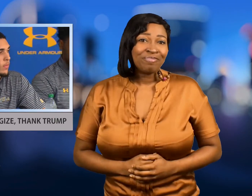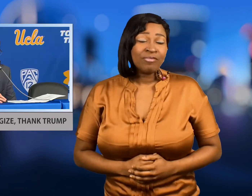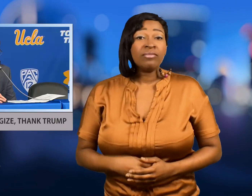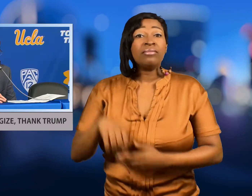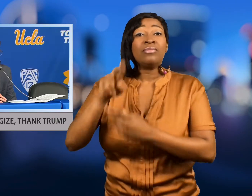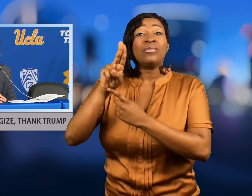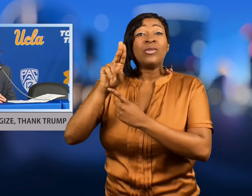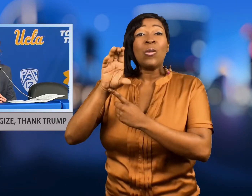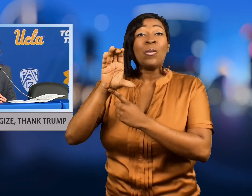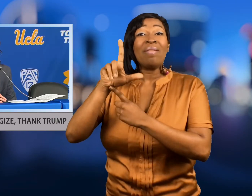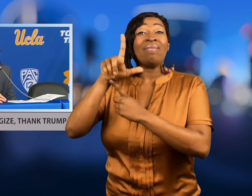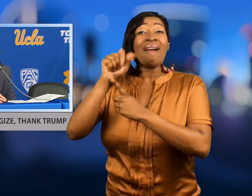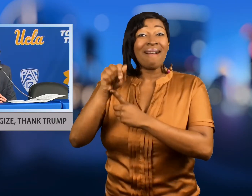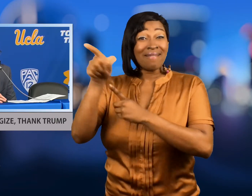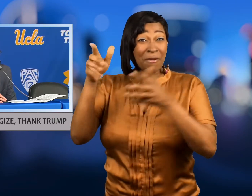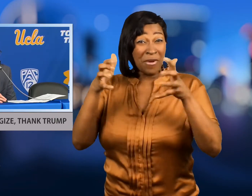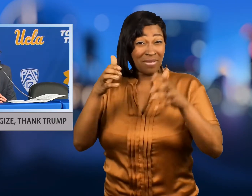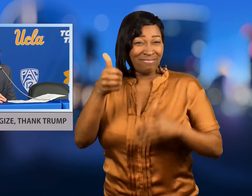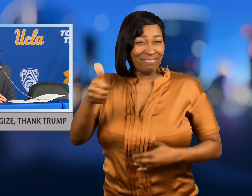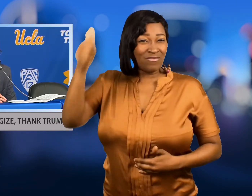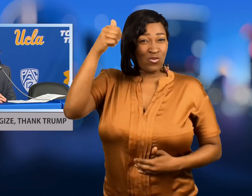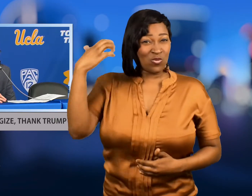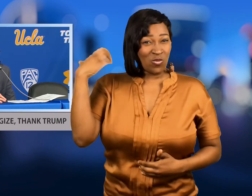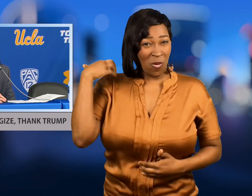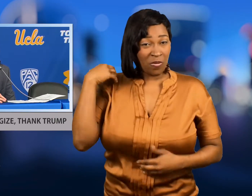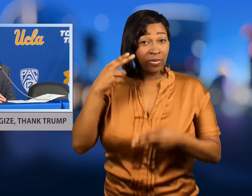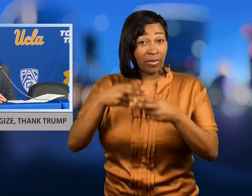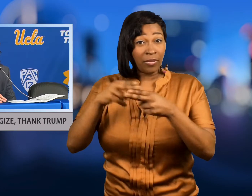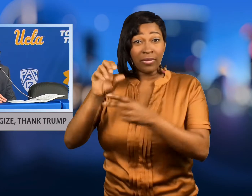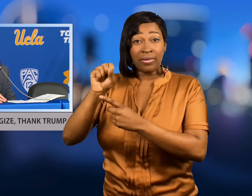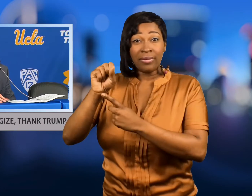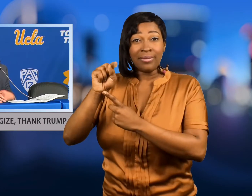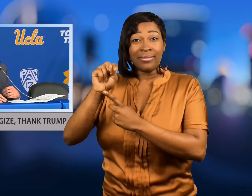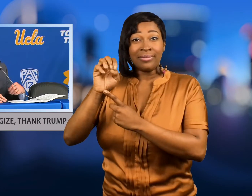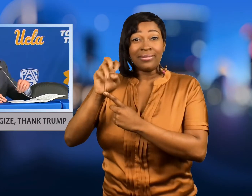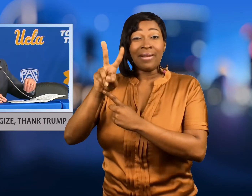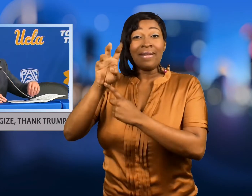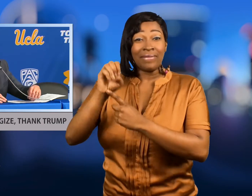UCLA head coach Steve Alford